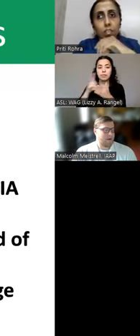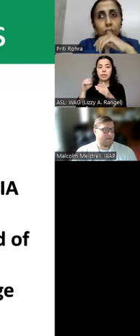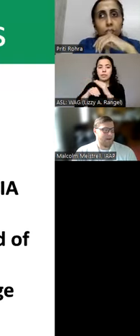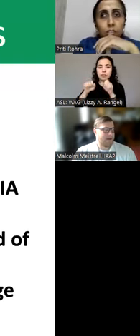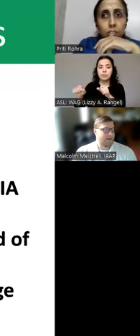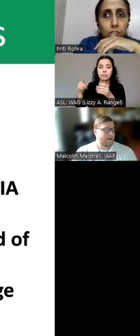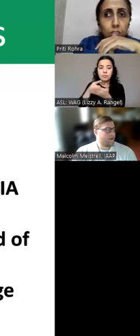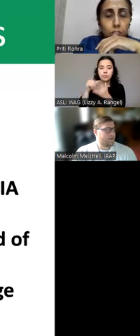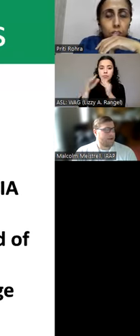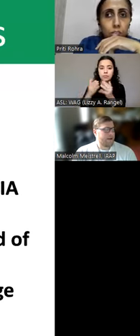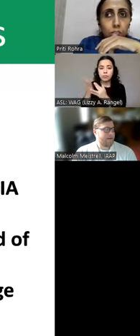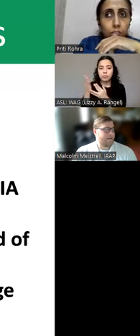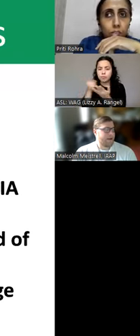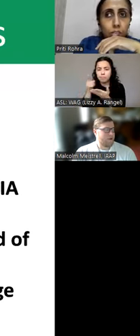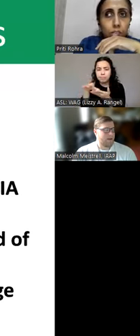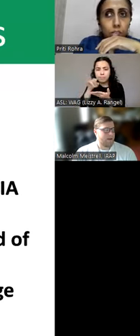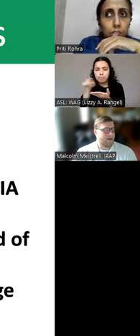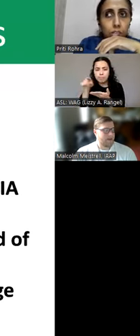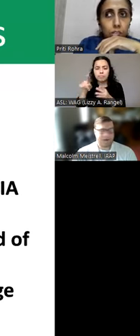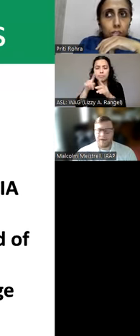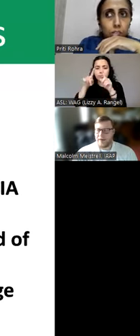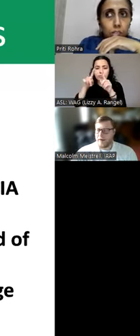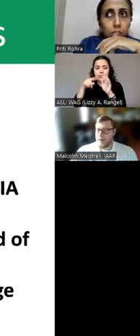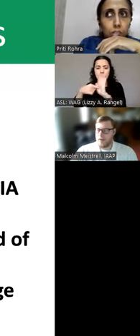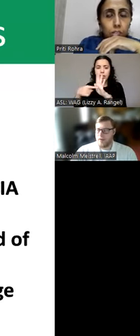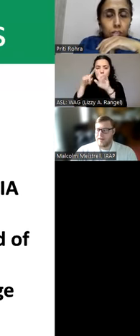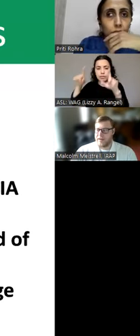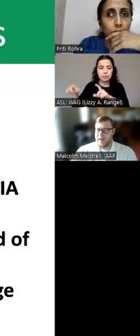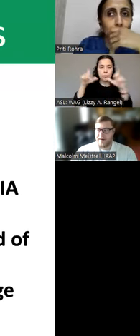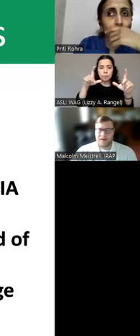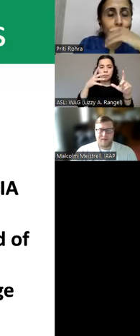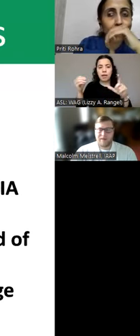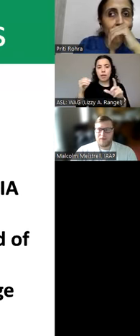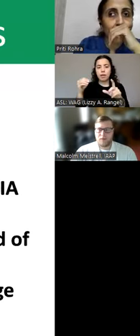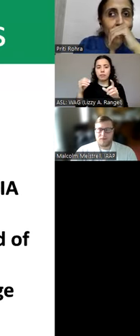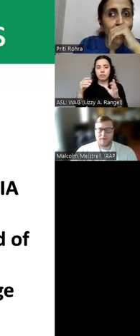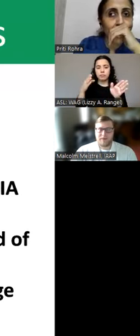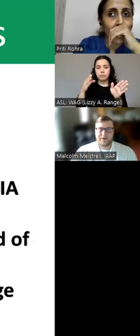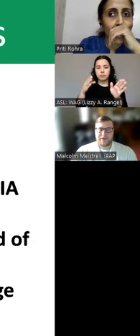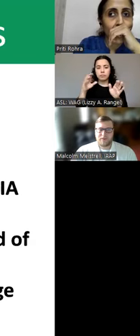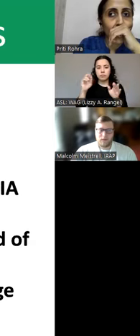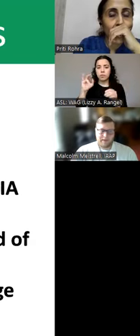way finding, signage and orientation. Once again thank you so much to everyone